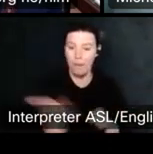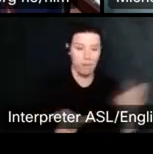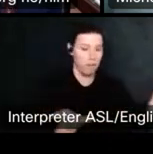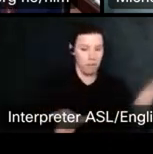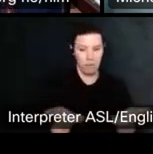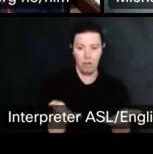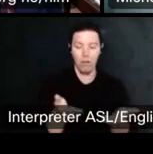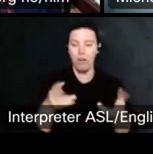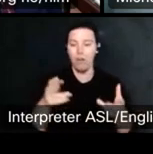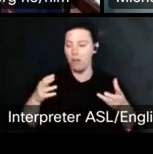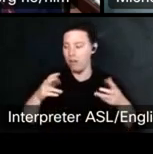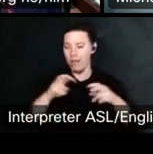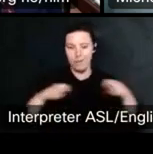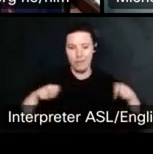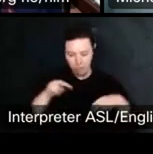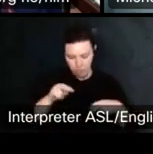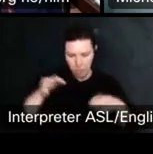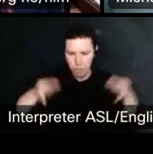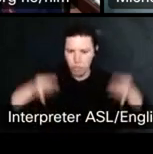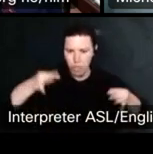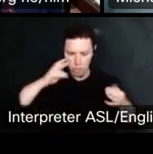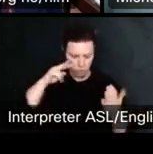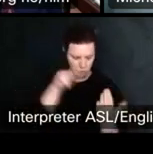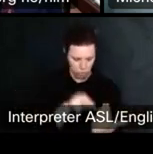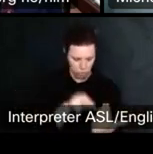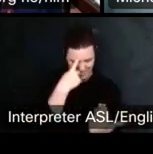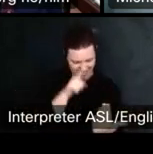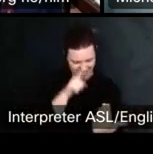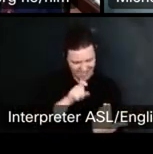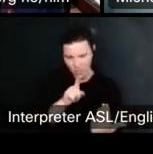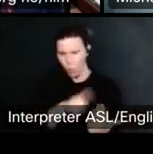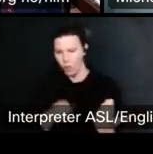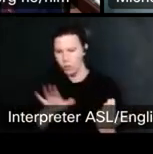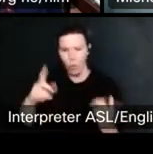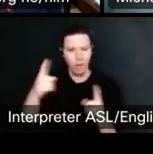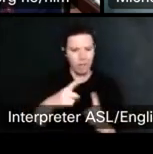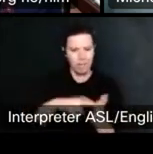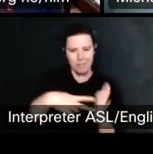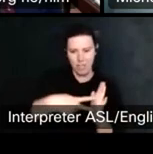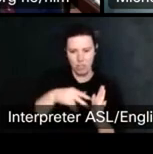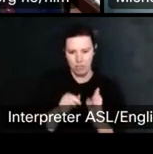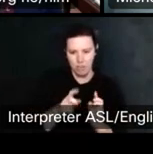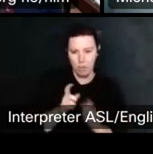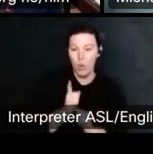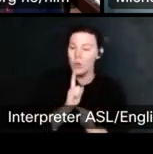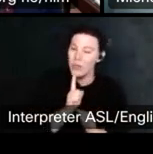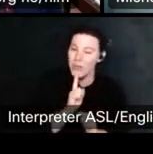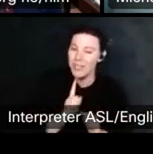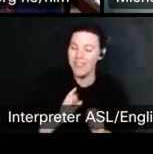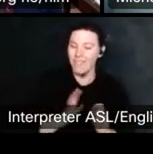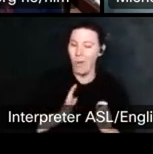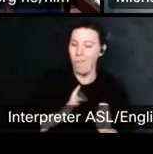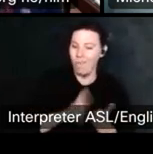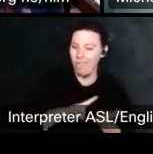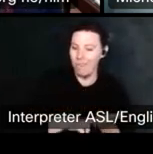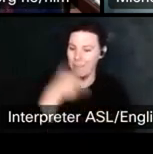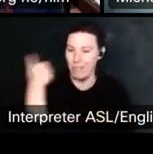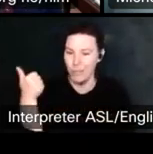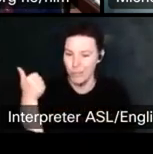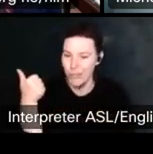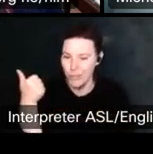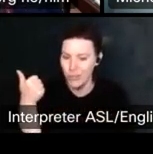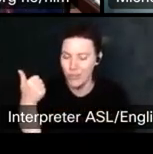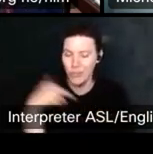Formal written contract that lays it out very clearly as Michelle has just said so that when you, if you have to go and defend your copyright, it's as clear as possible.